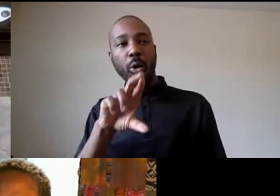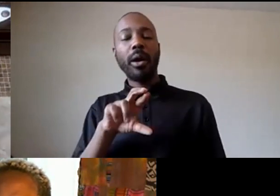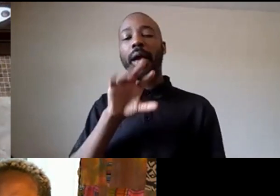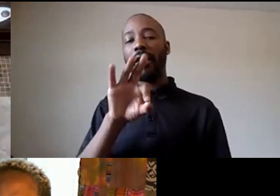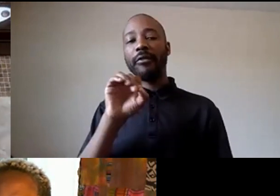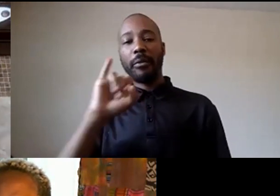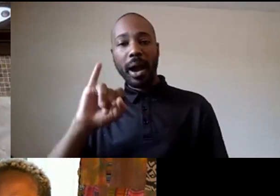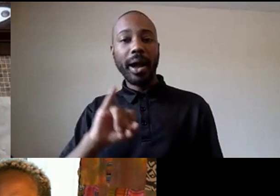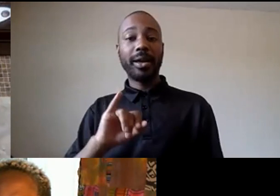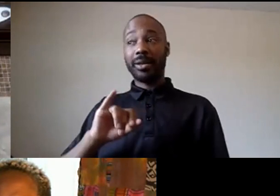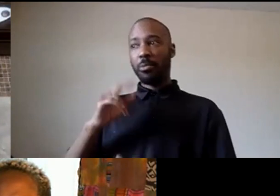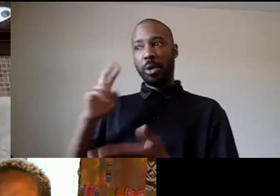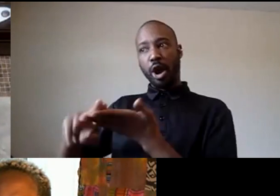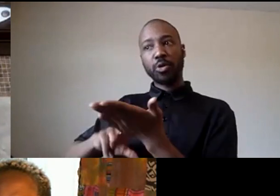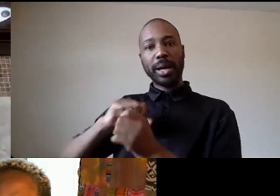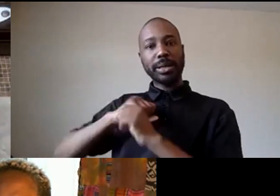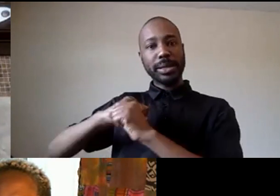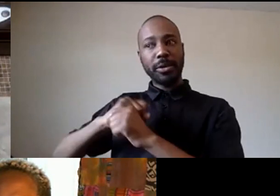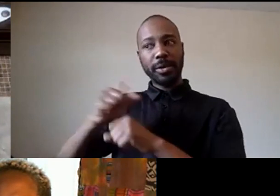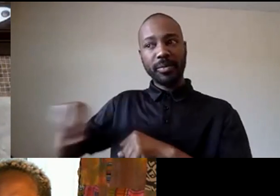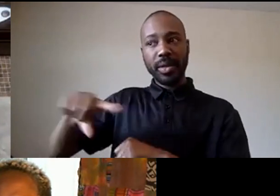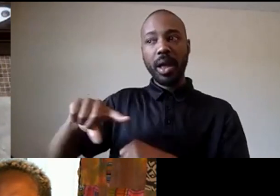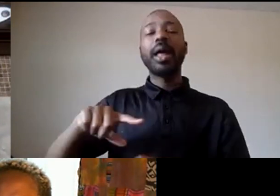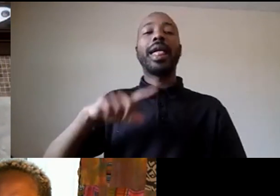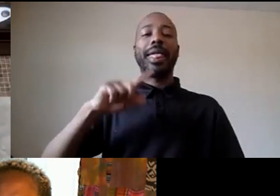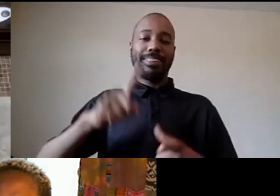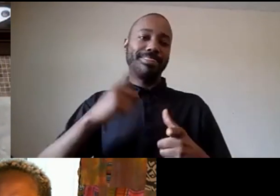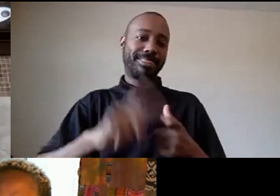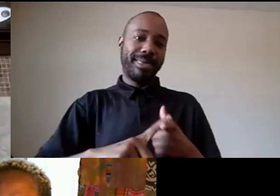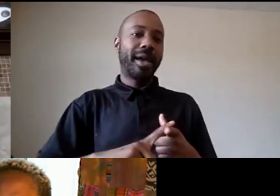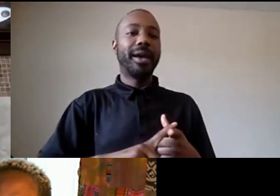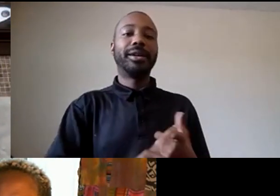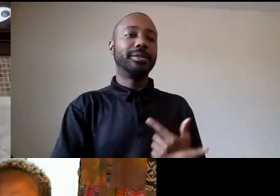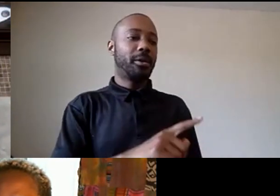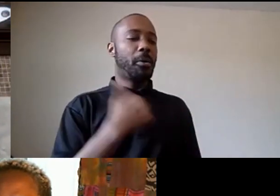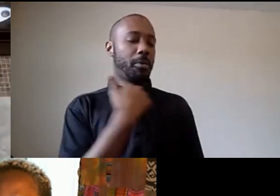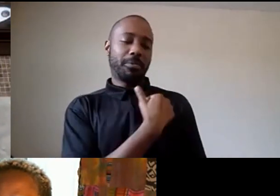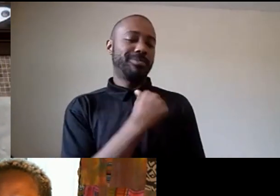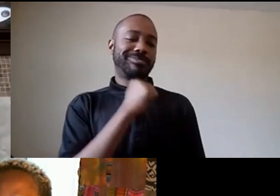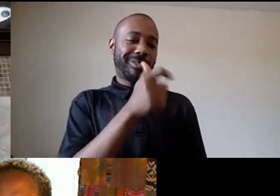we bar police from any of our events so those are things that you can do i also want to lift up that there are